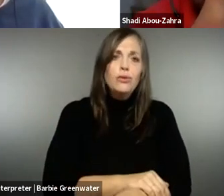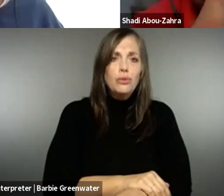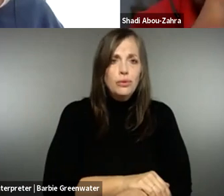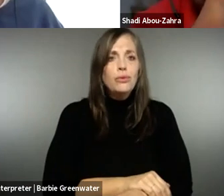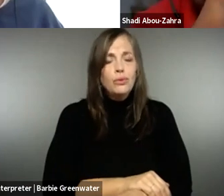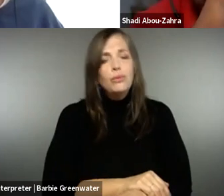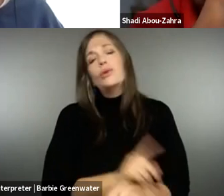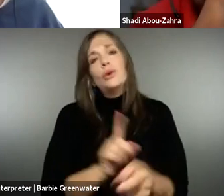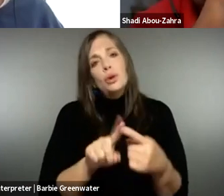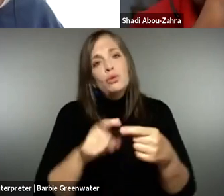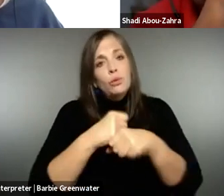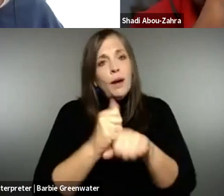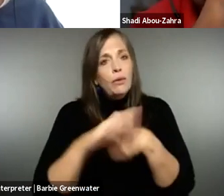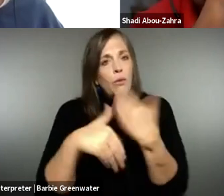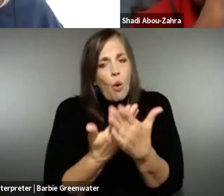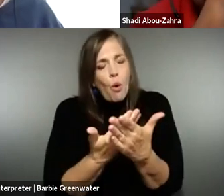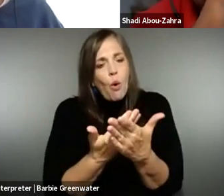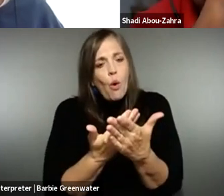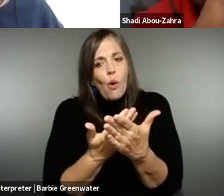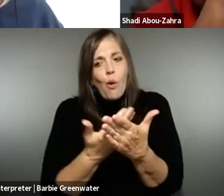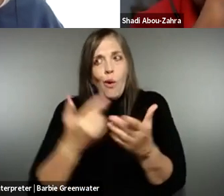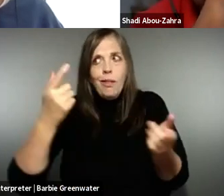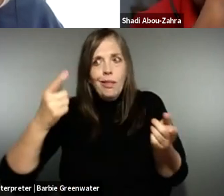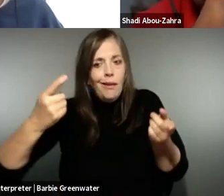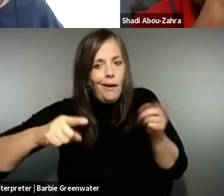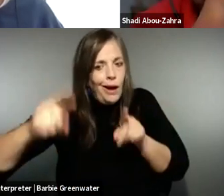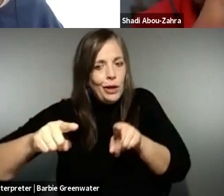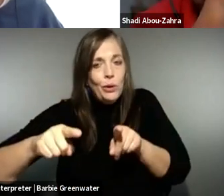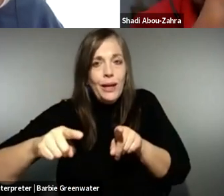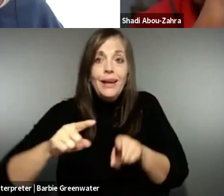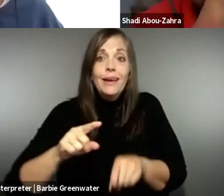test and others. And it's quite difficult here to